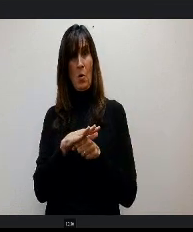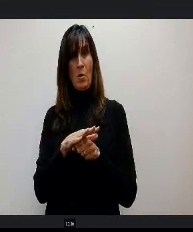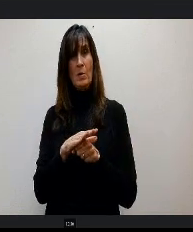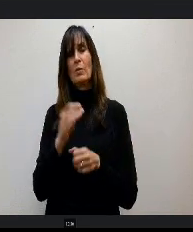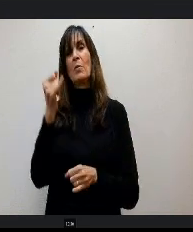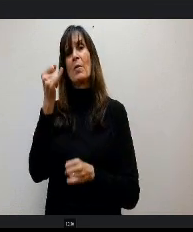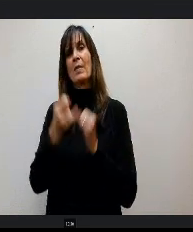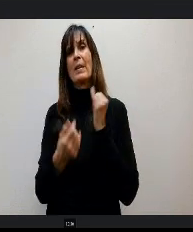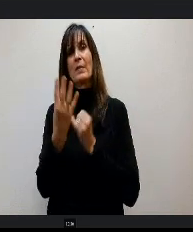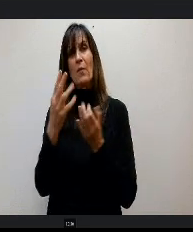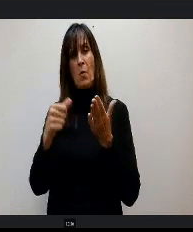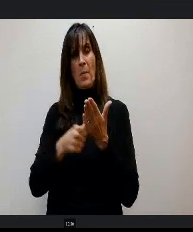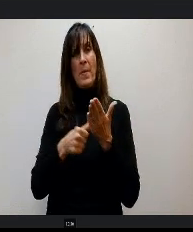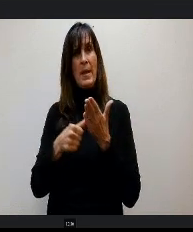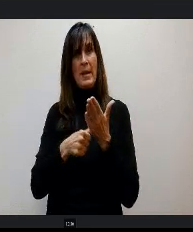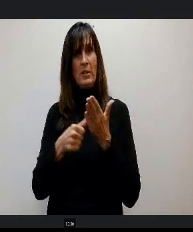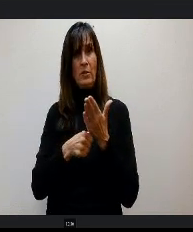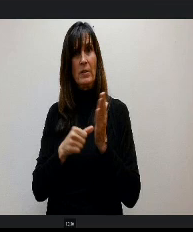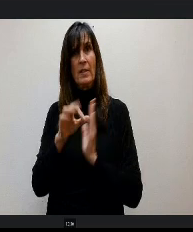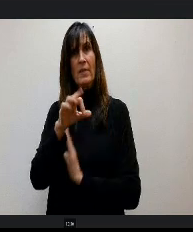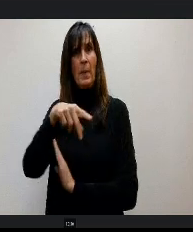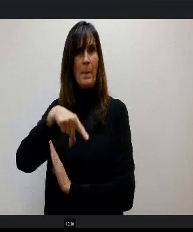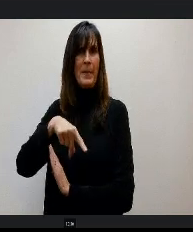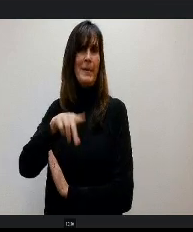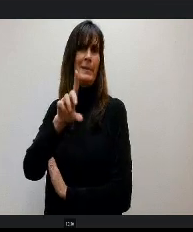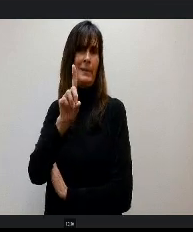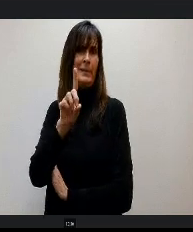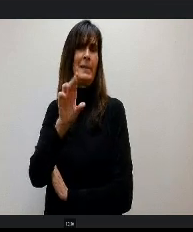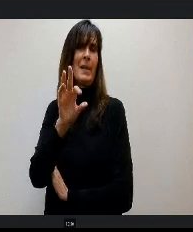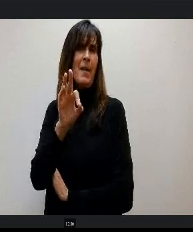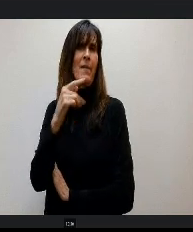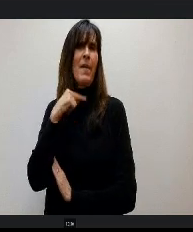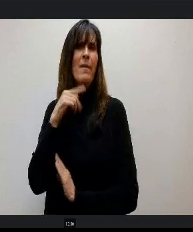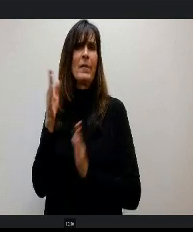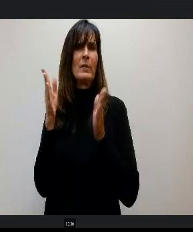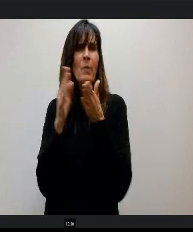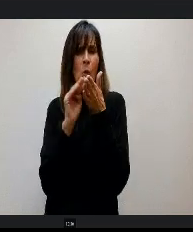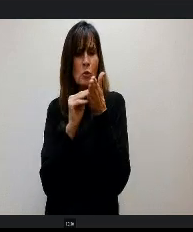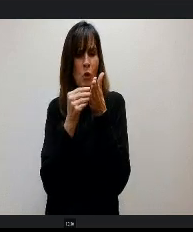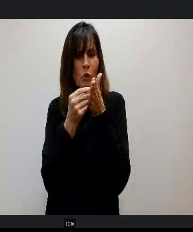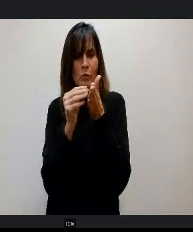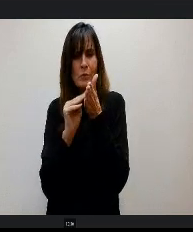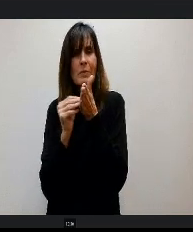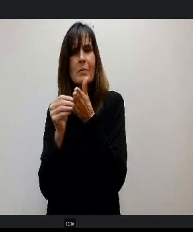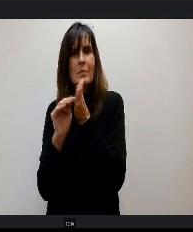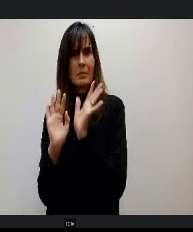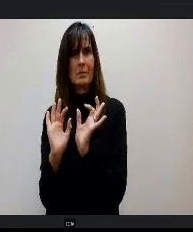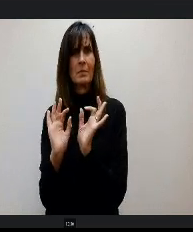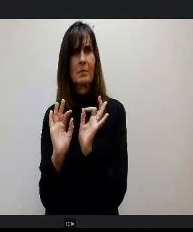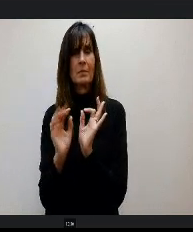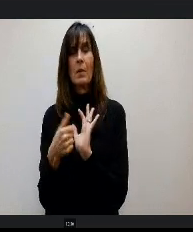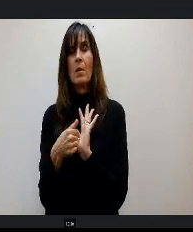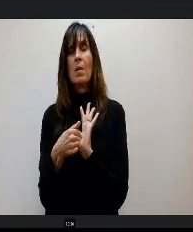t PDF document have these very small charts and what the chart looks like is